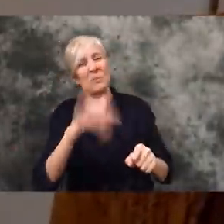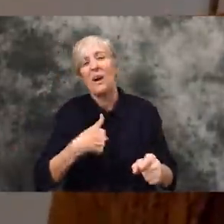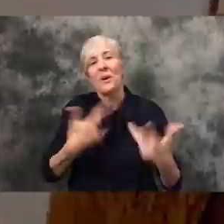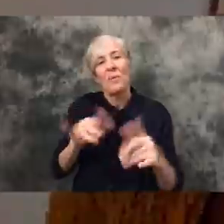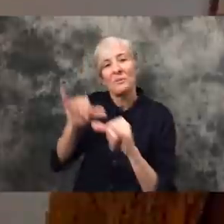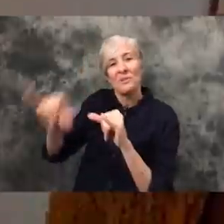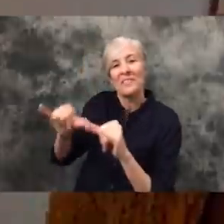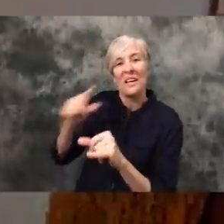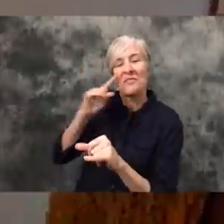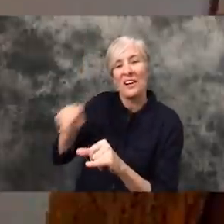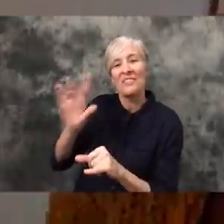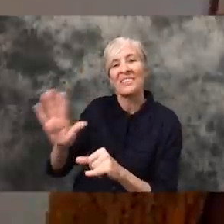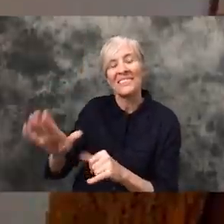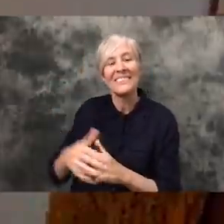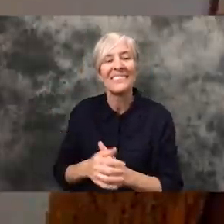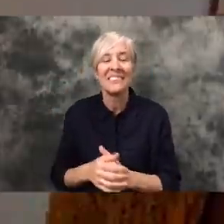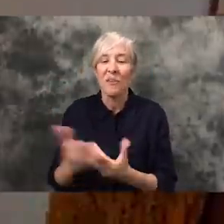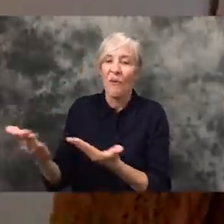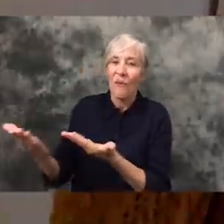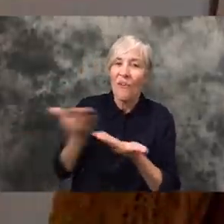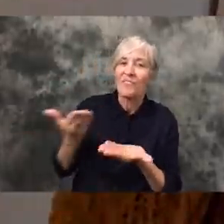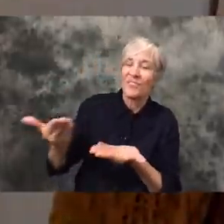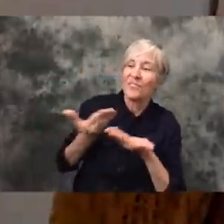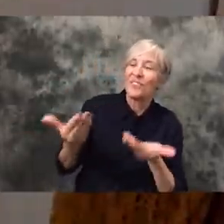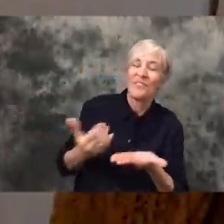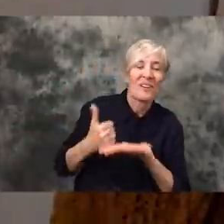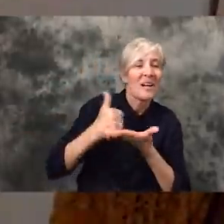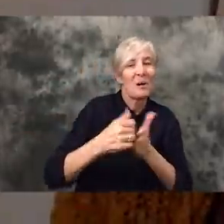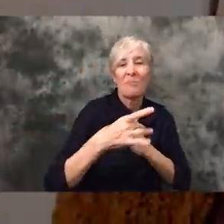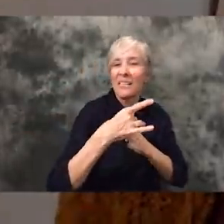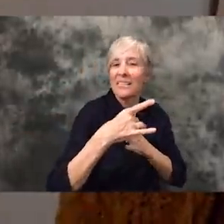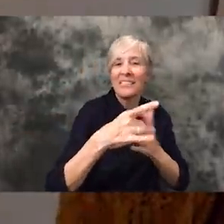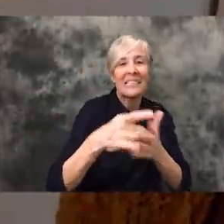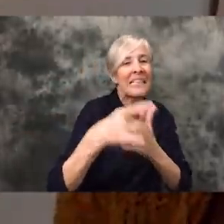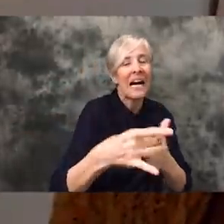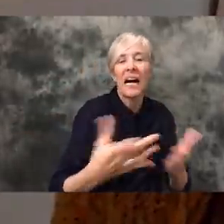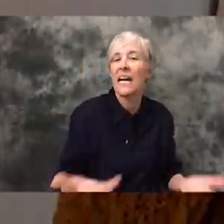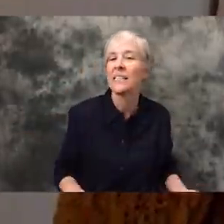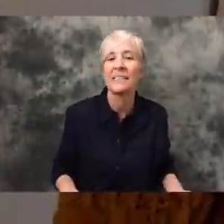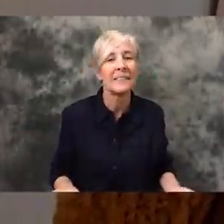do. And so he just offered as much help and guidance as he possibly could and